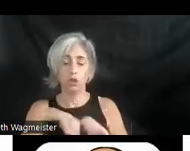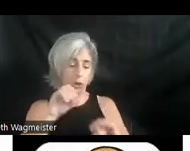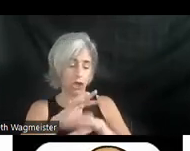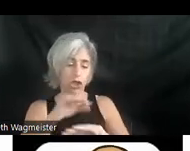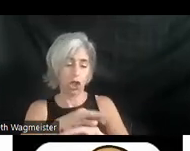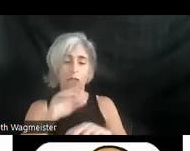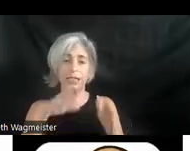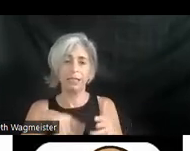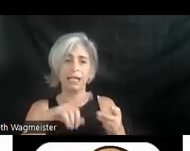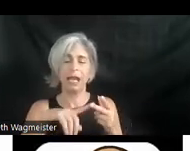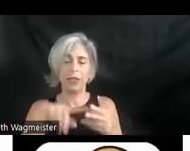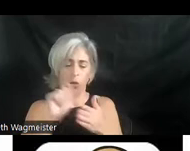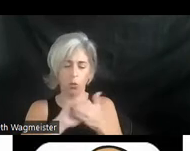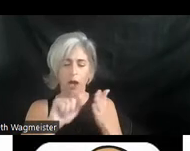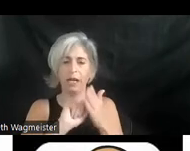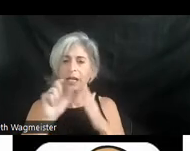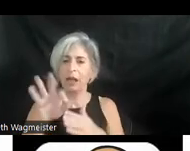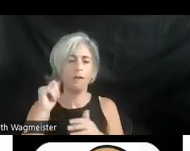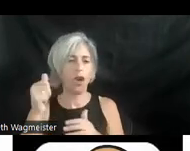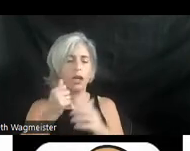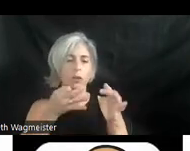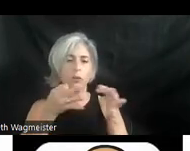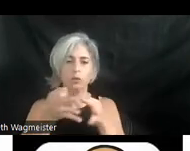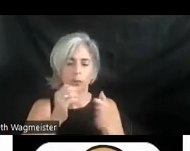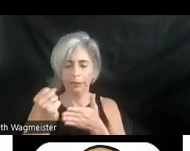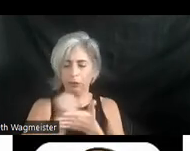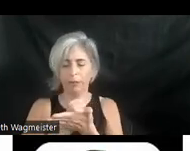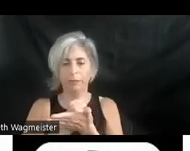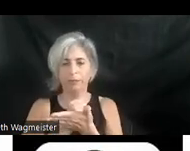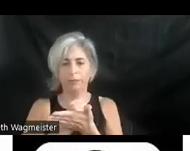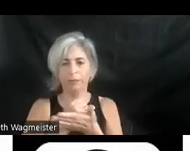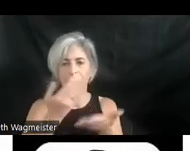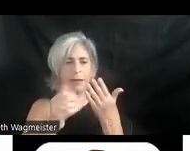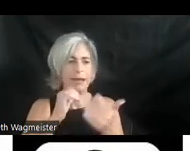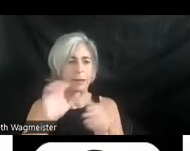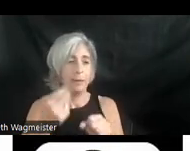on the writing of the audio description script. They may not be able to see everything. They